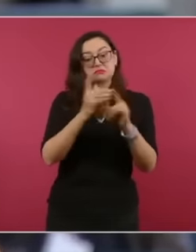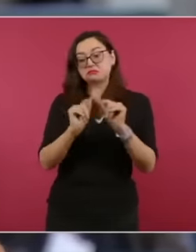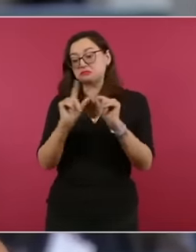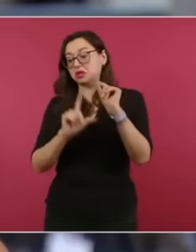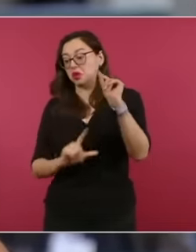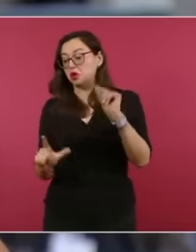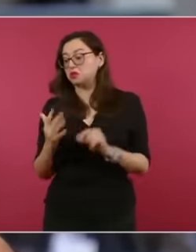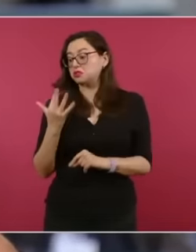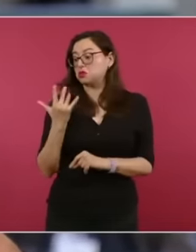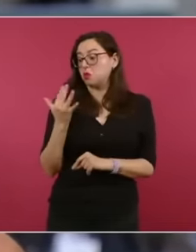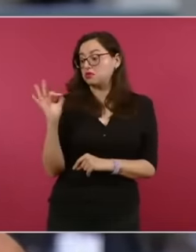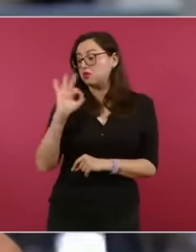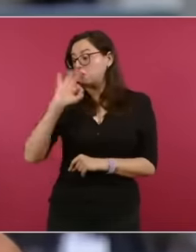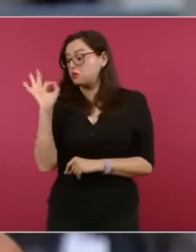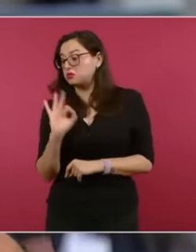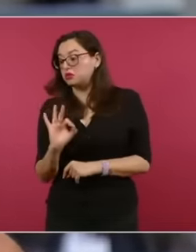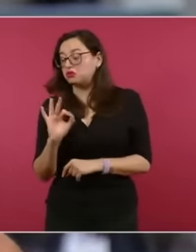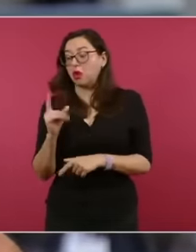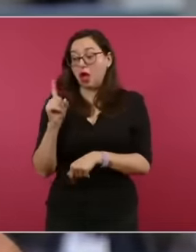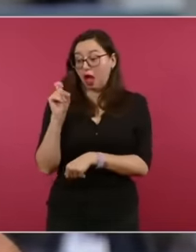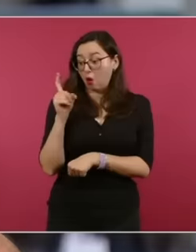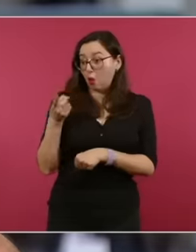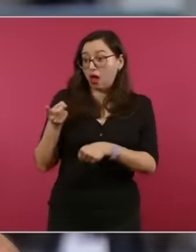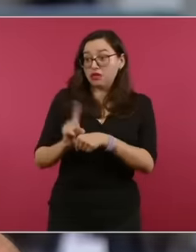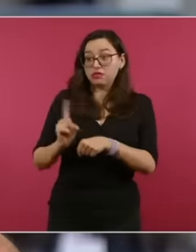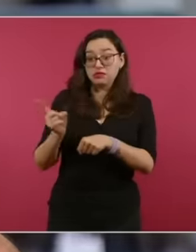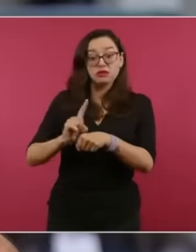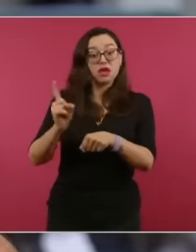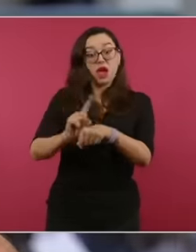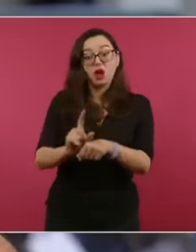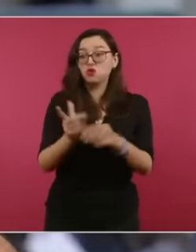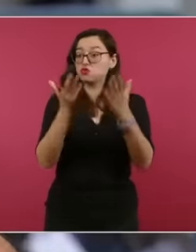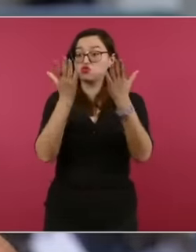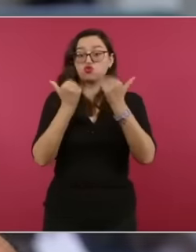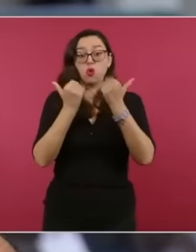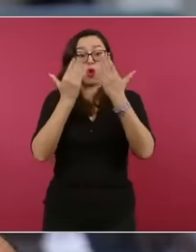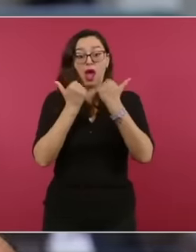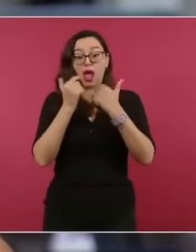to water every day according to Inegi more than 21 million Mexicans do not have access to